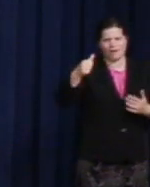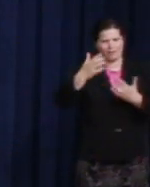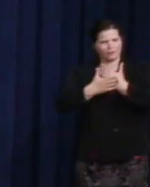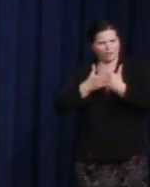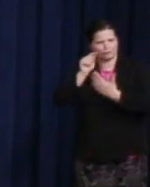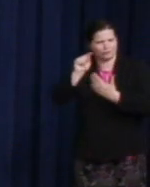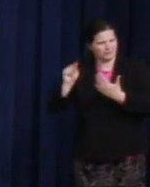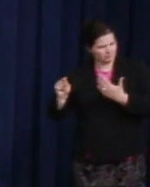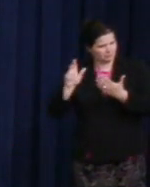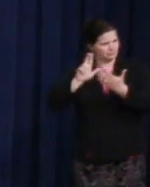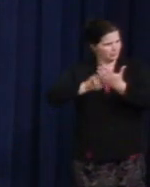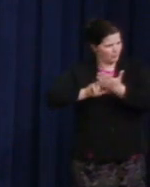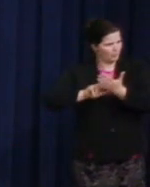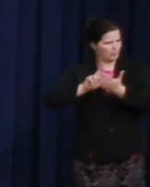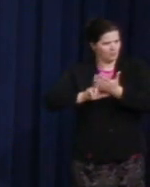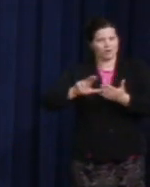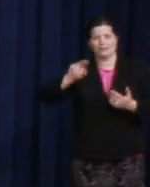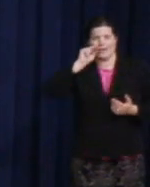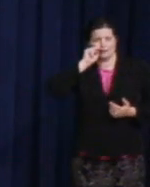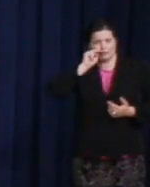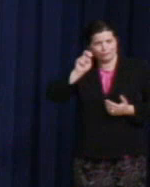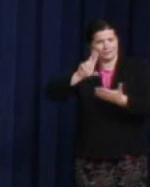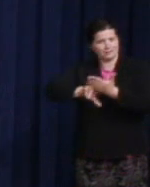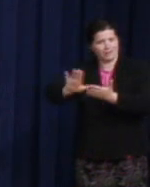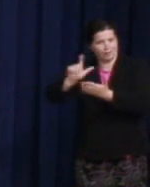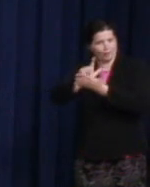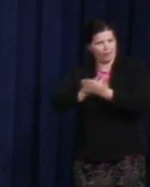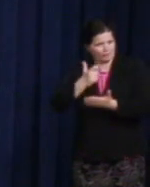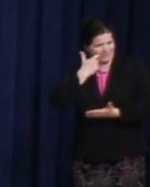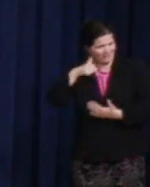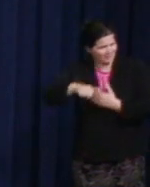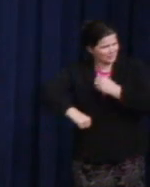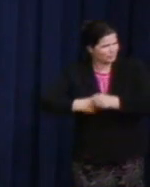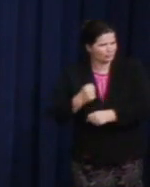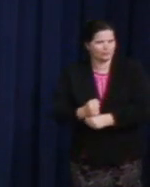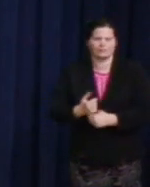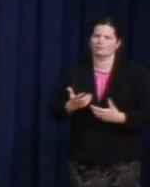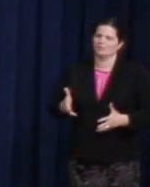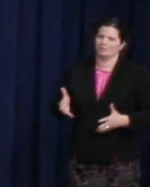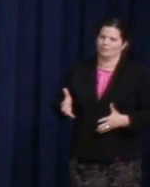was signed into law earlier this year. Change is about standing up to them when